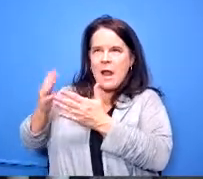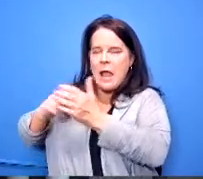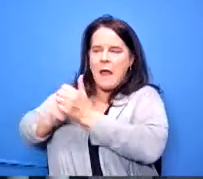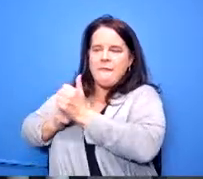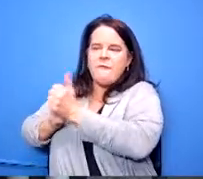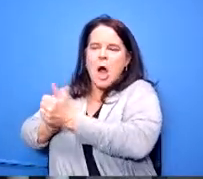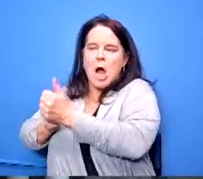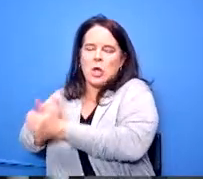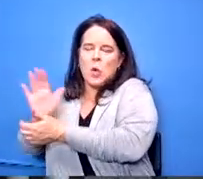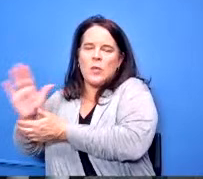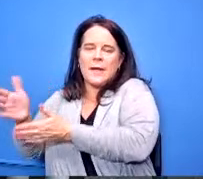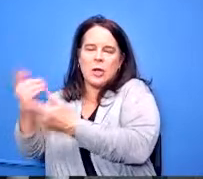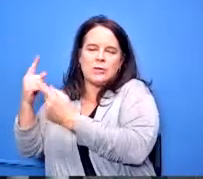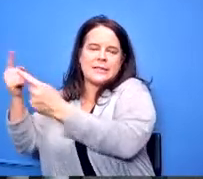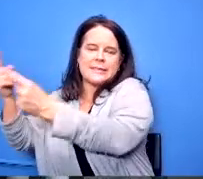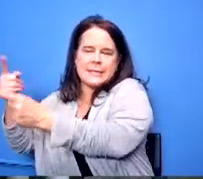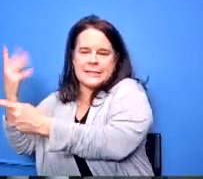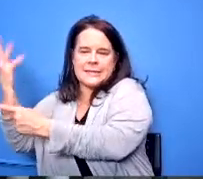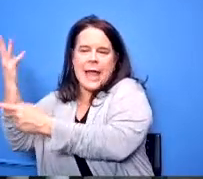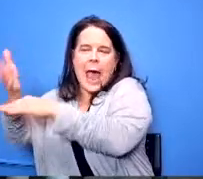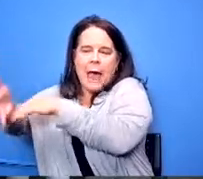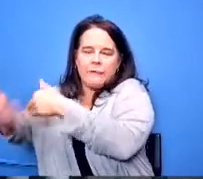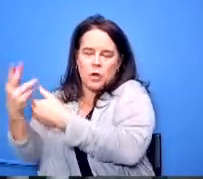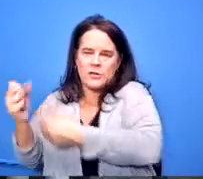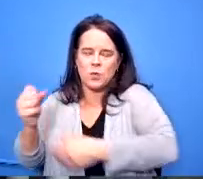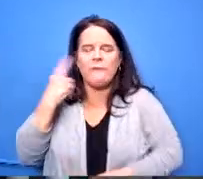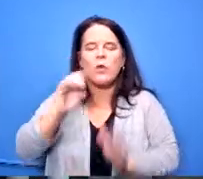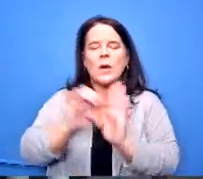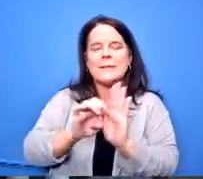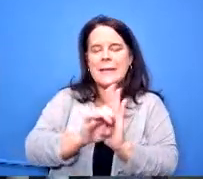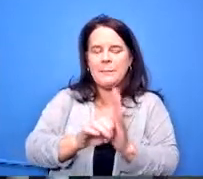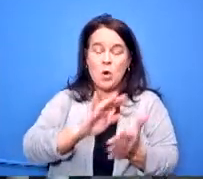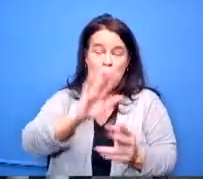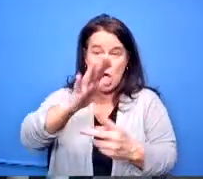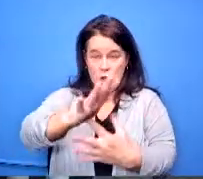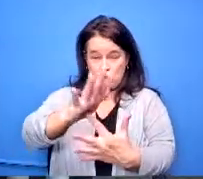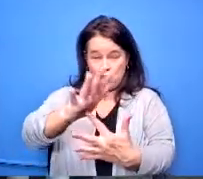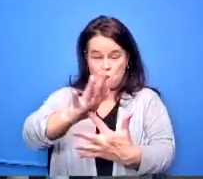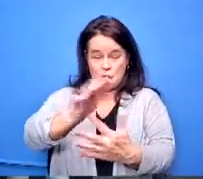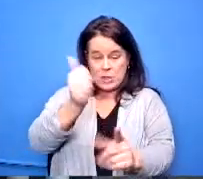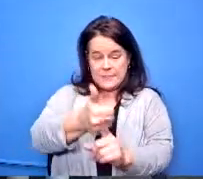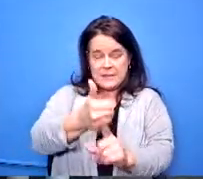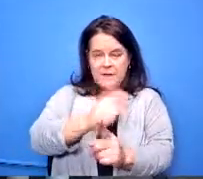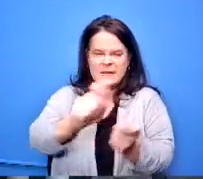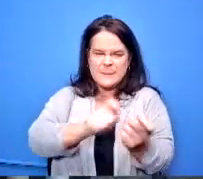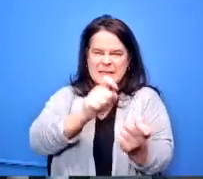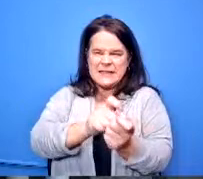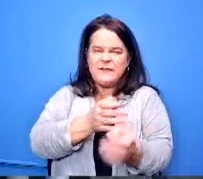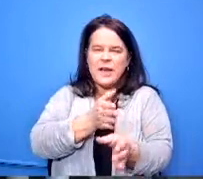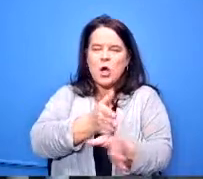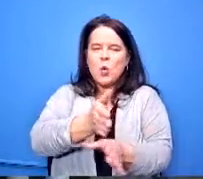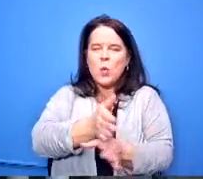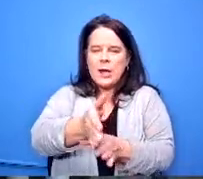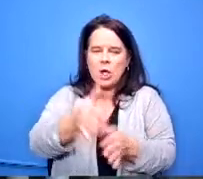with a junior who's in a high school who was in a specific career pathway but he's not interested in